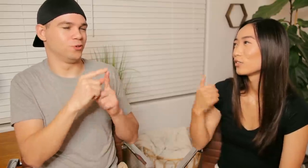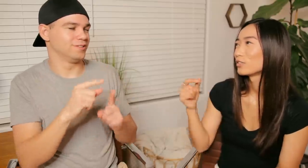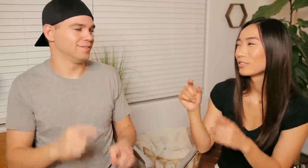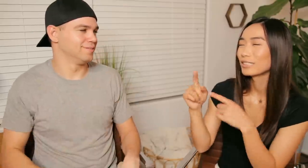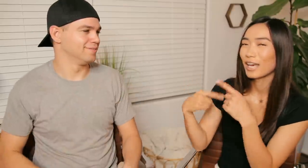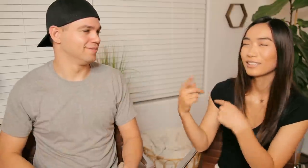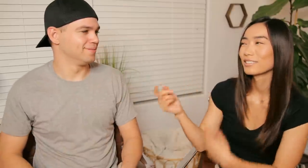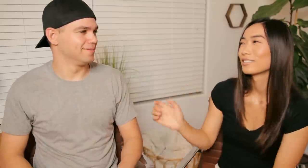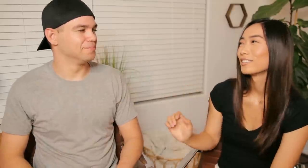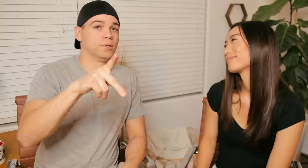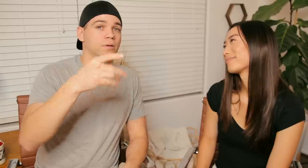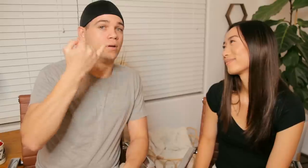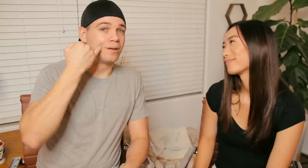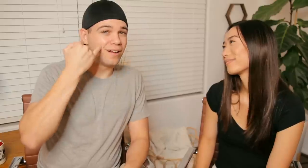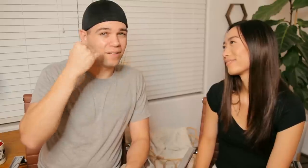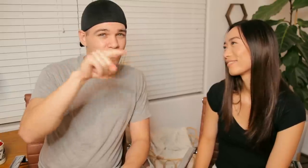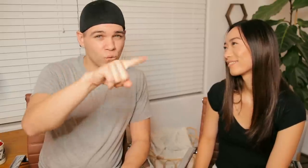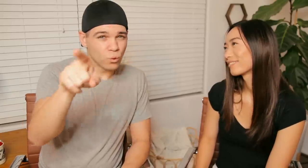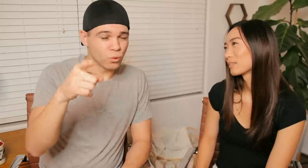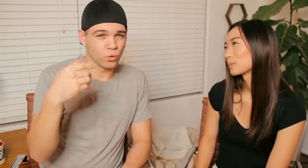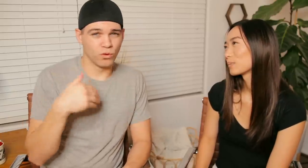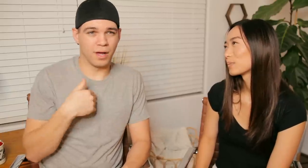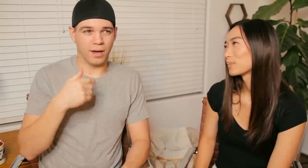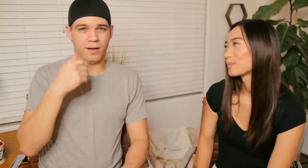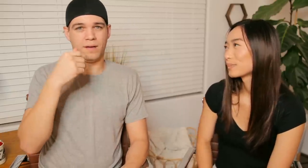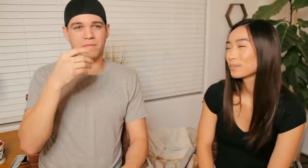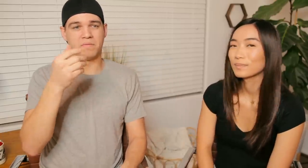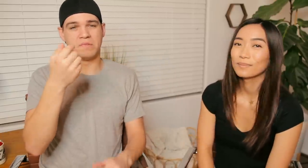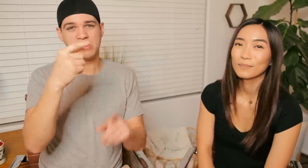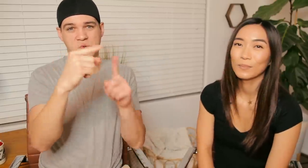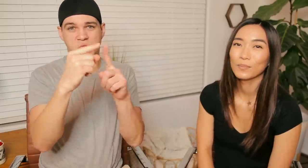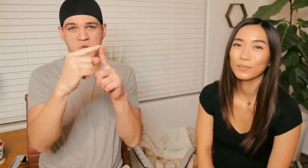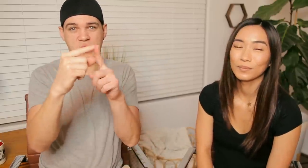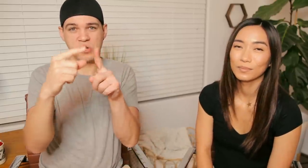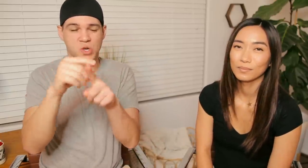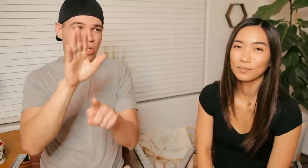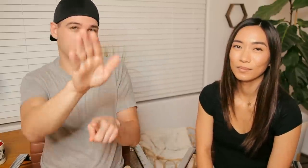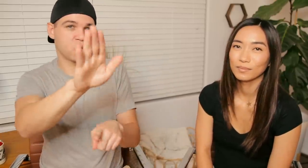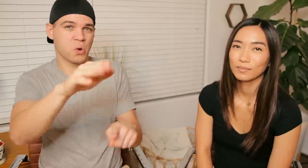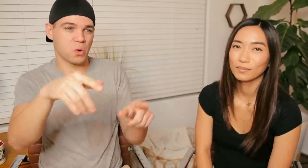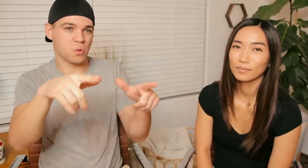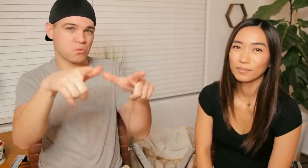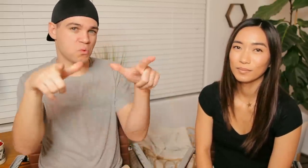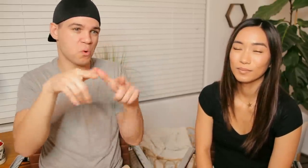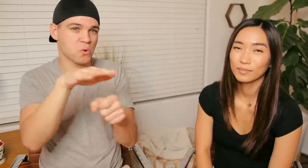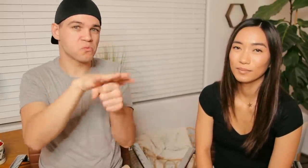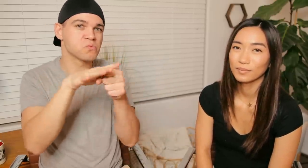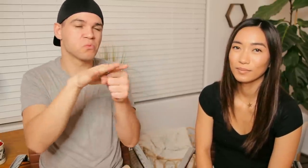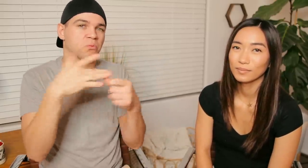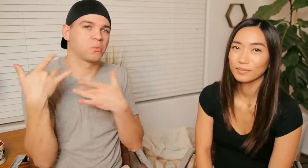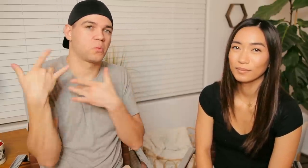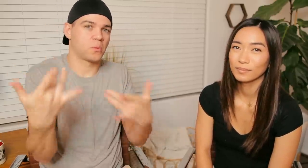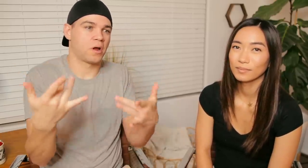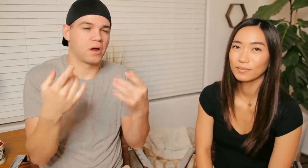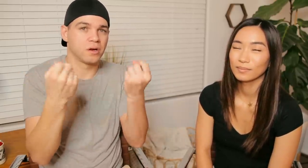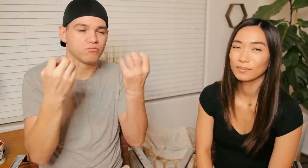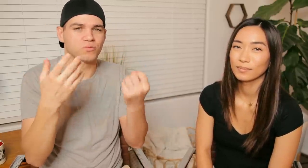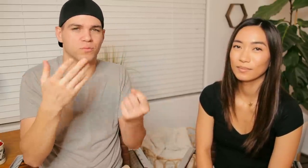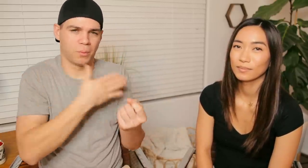E: our own signs, yeah R: If you have a sign that is used in your area commonly